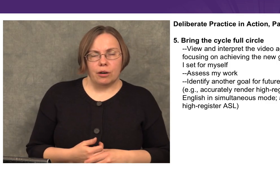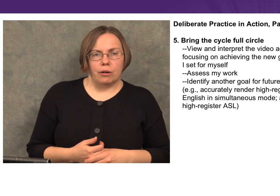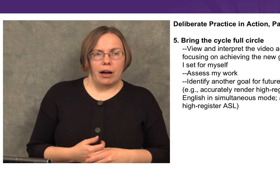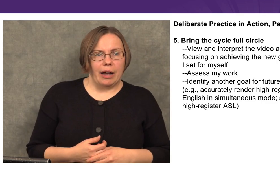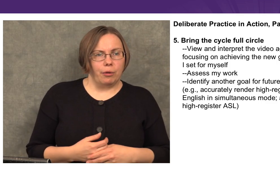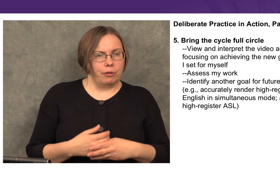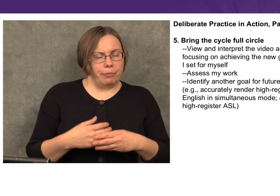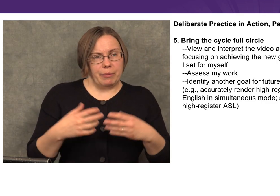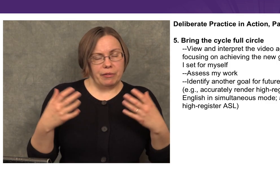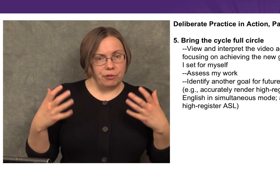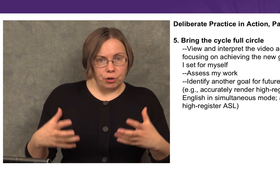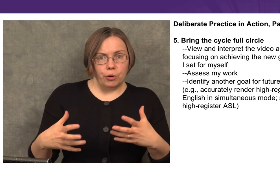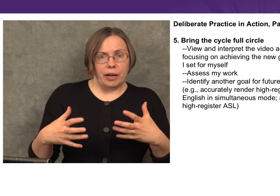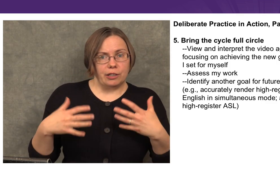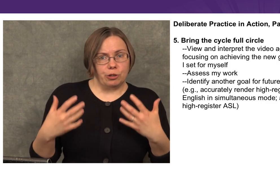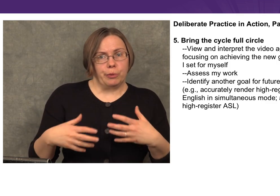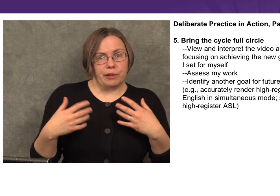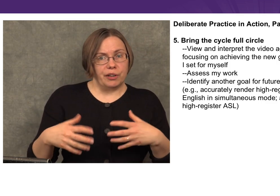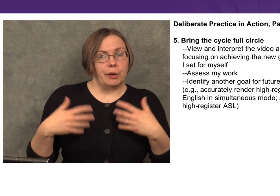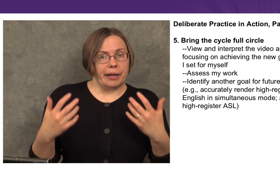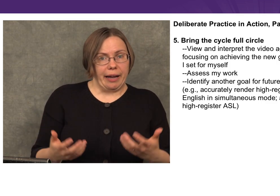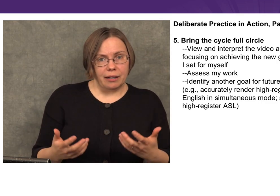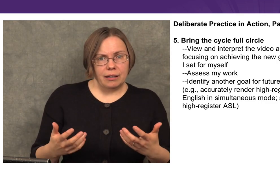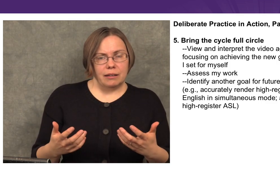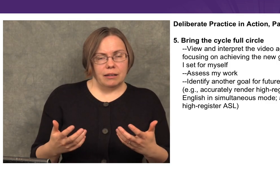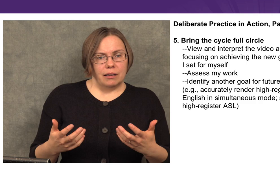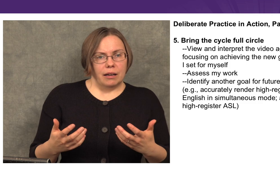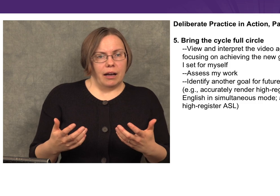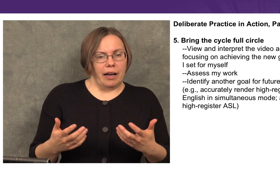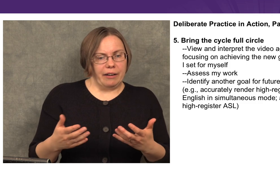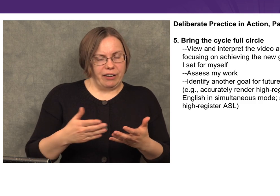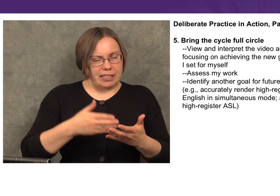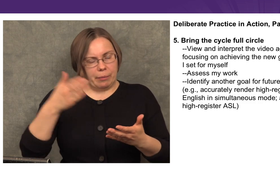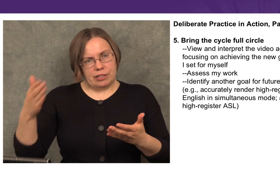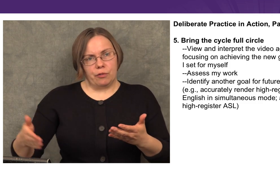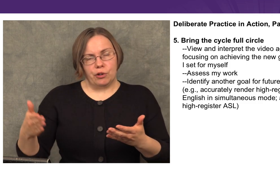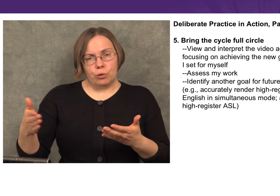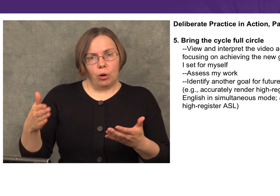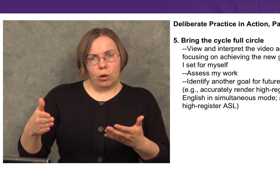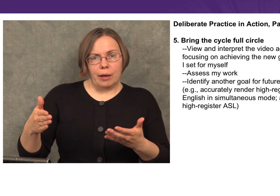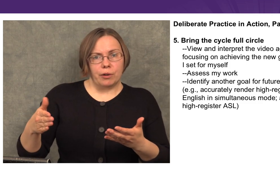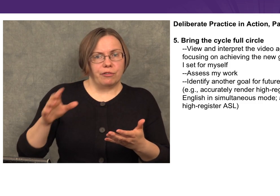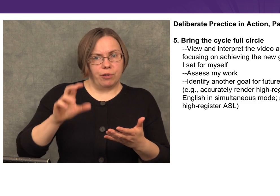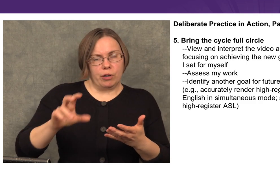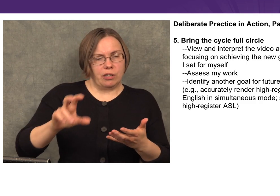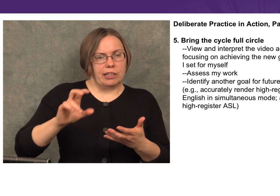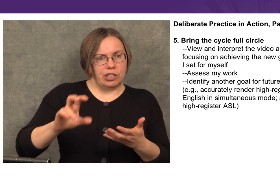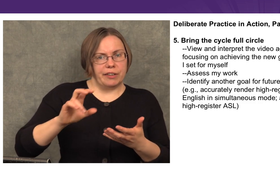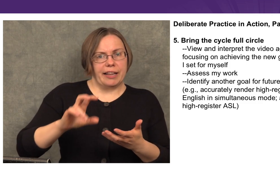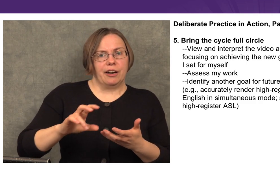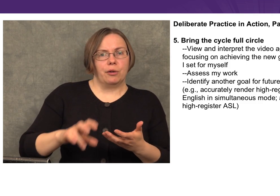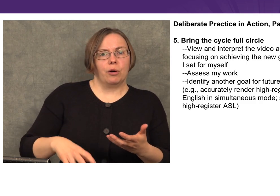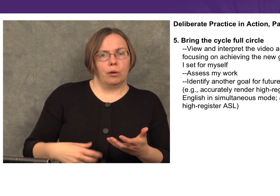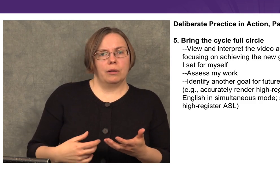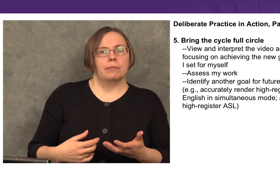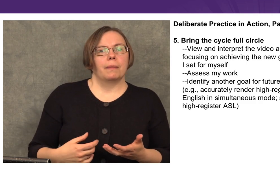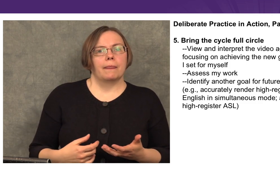I will maybe view and interpret the video again, and if I set myself a new goal, I’m going to focus on achieving that new goal.